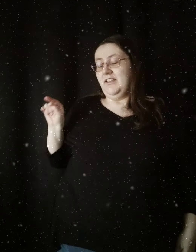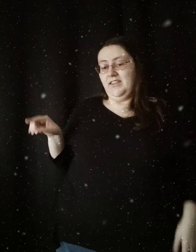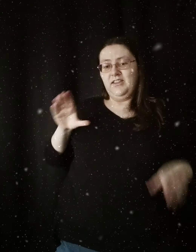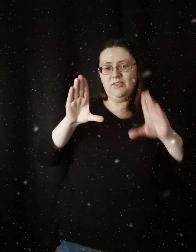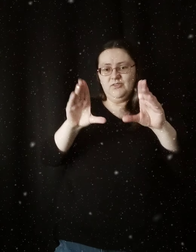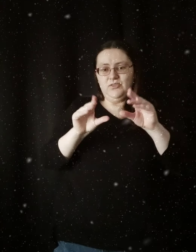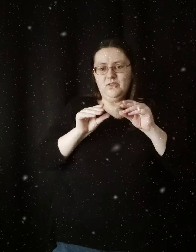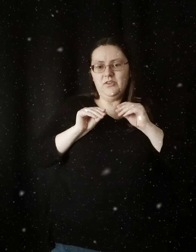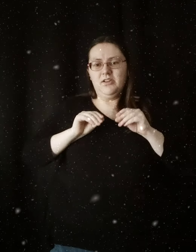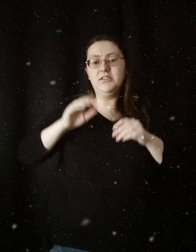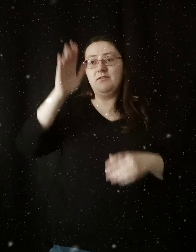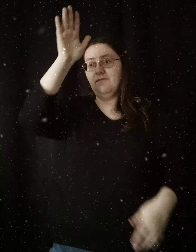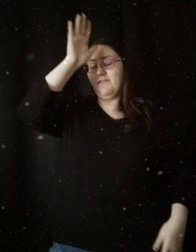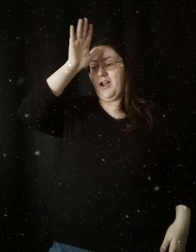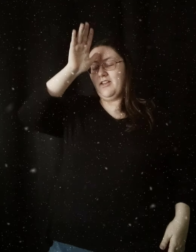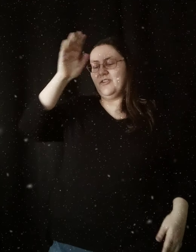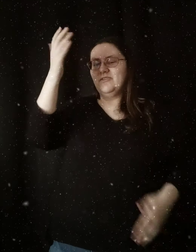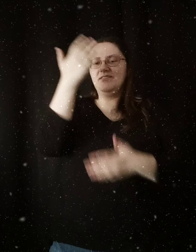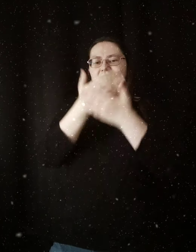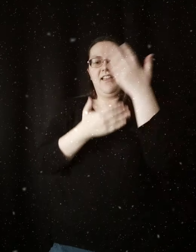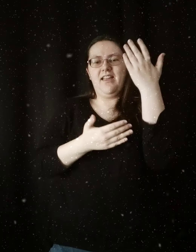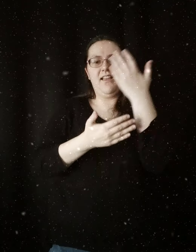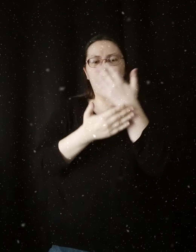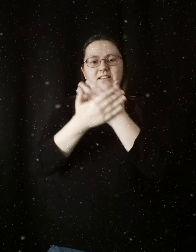He took his father's hand